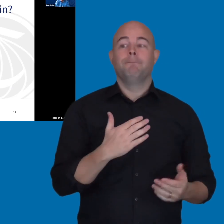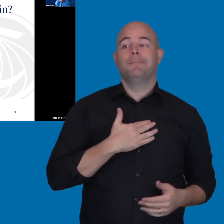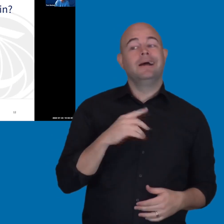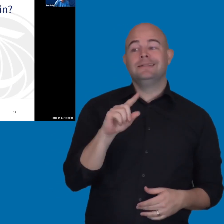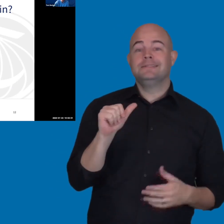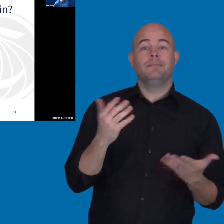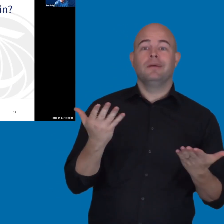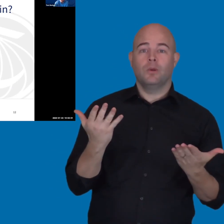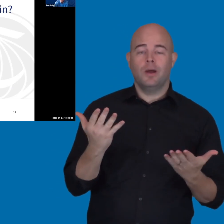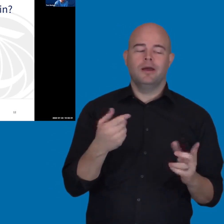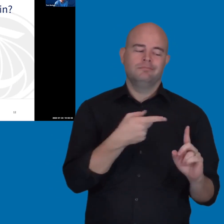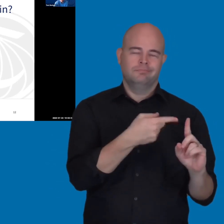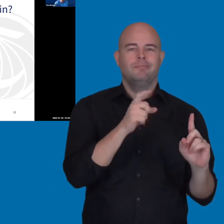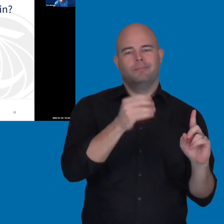to disclose a disability.